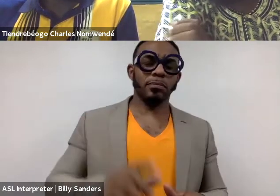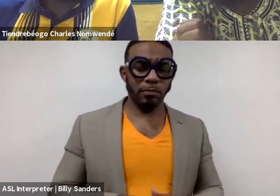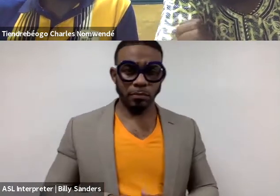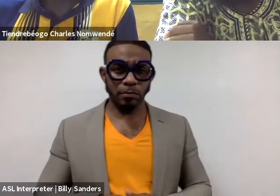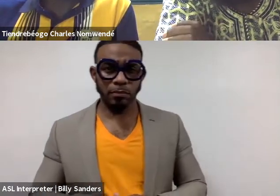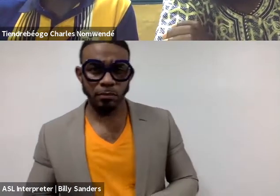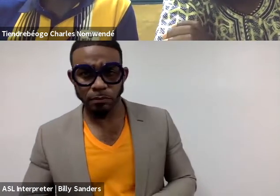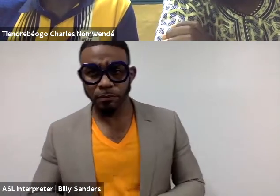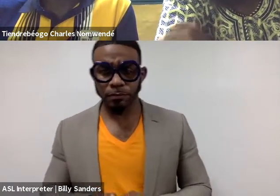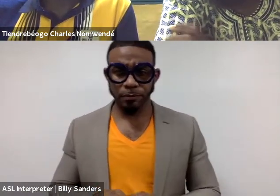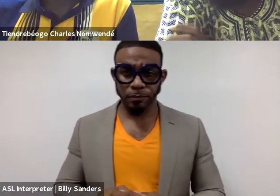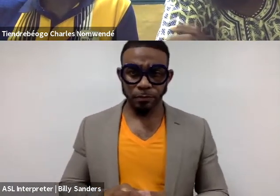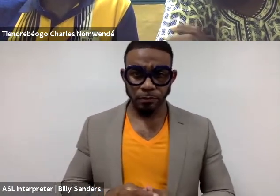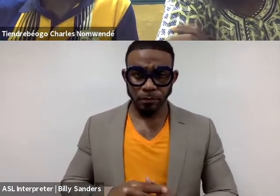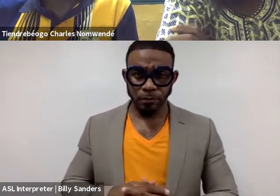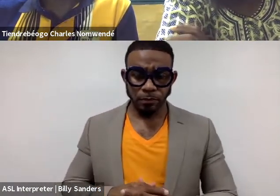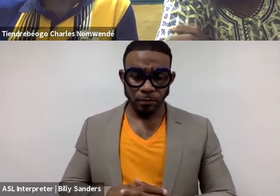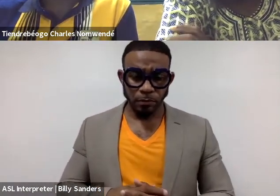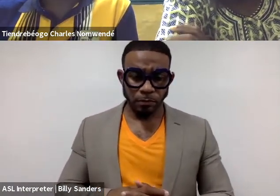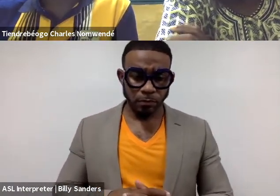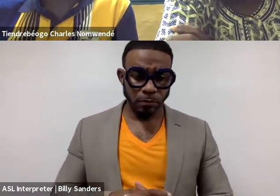(Charles speaks French)